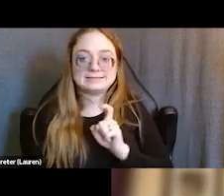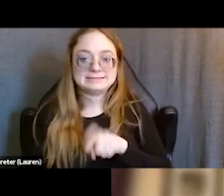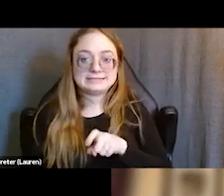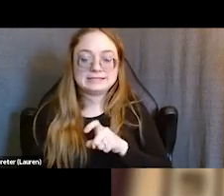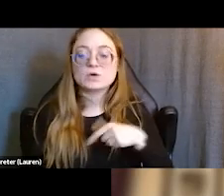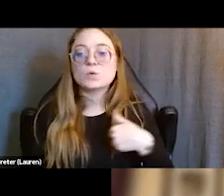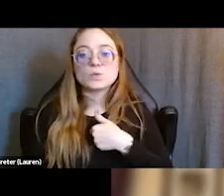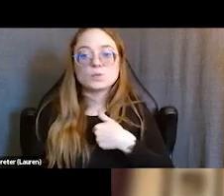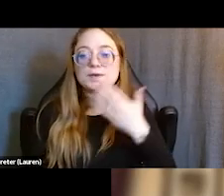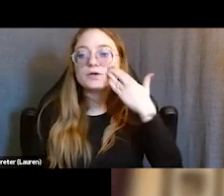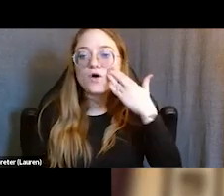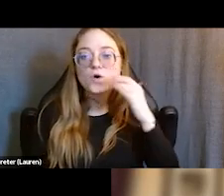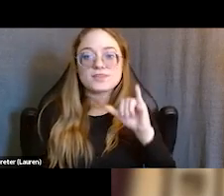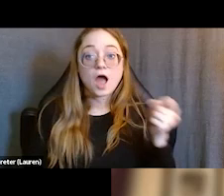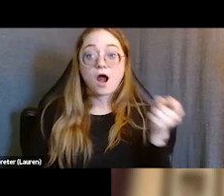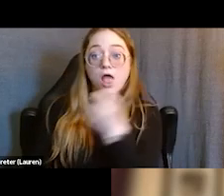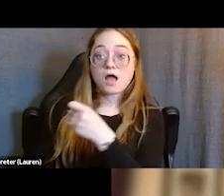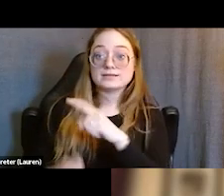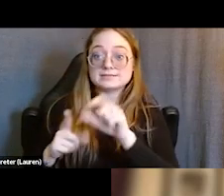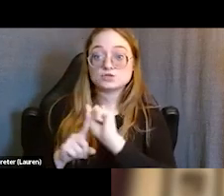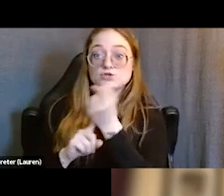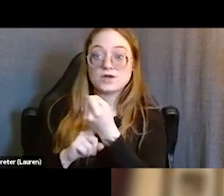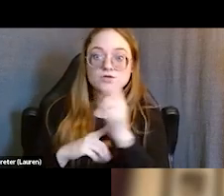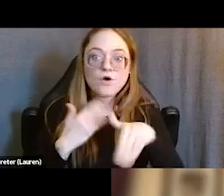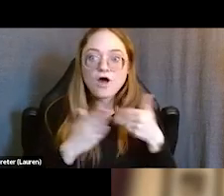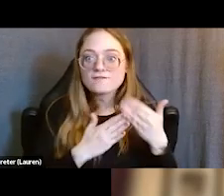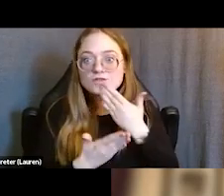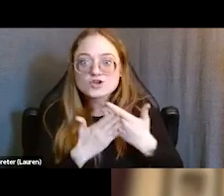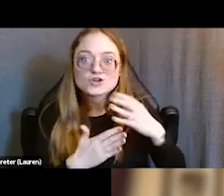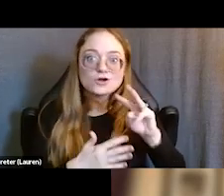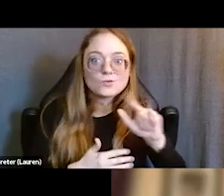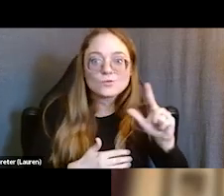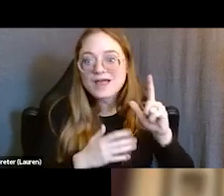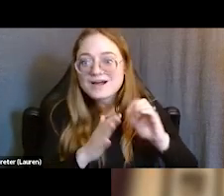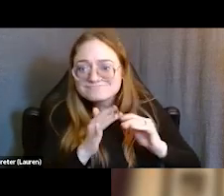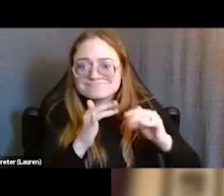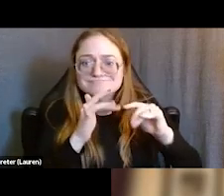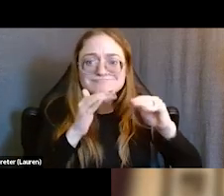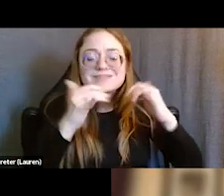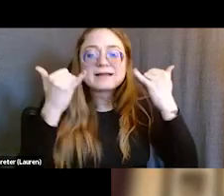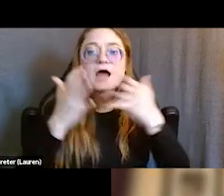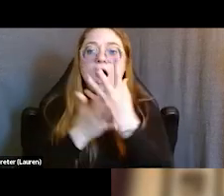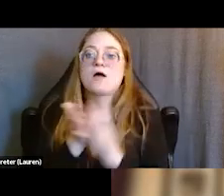into a situation where all of the goodwill we built up is going to go down the drain. Because suddenly they've gotten used to working with someone